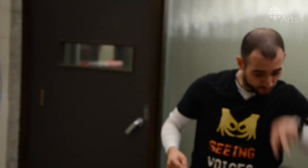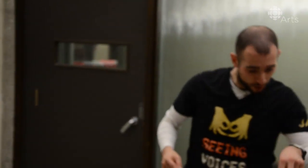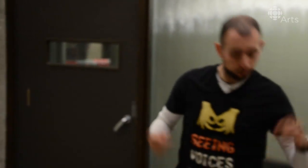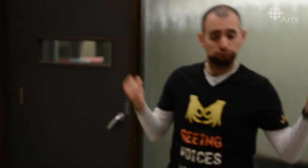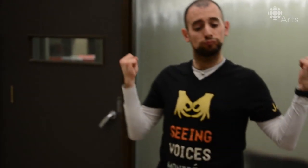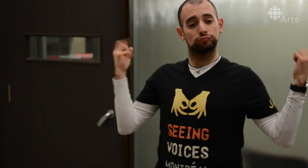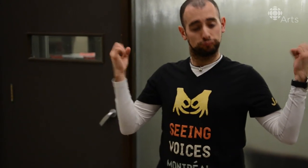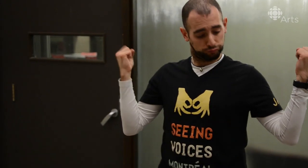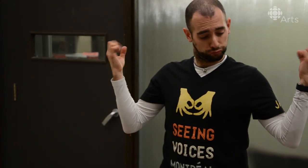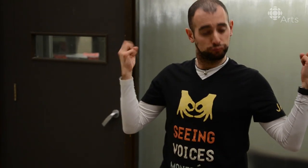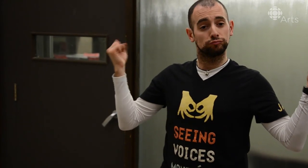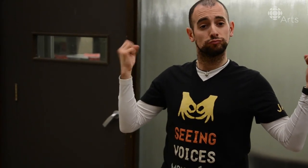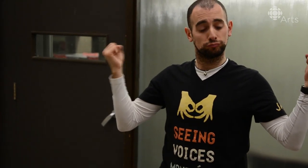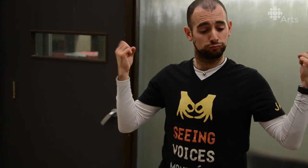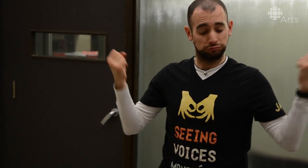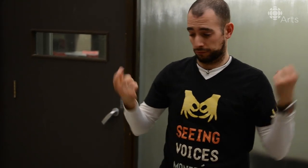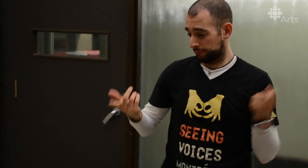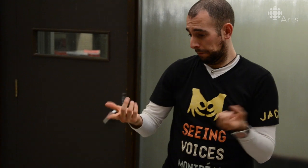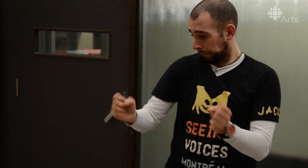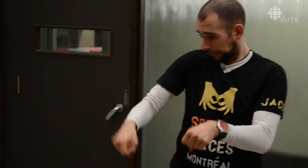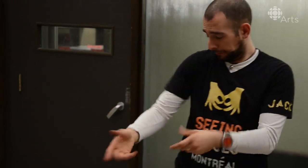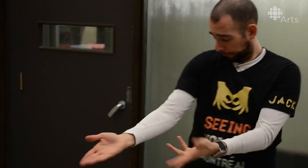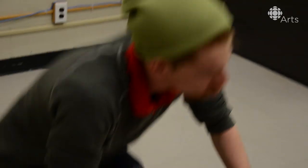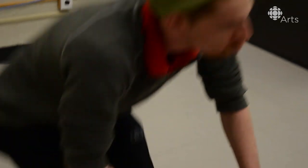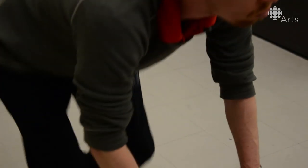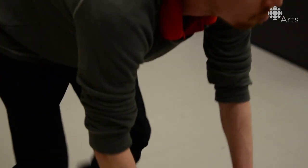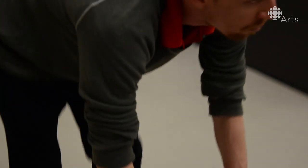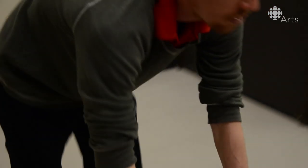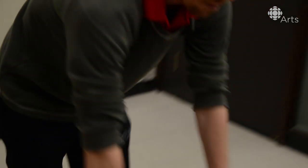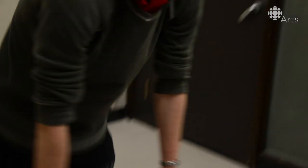and sign, and then look at me at the same time, if you want. It's up to you.